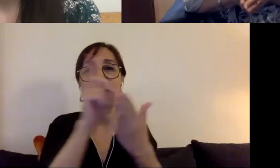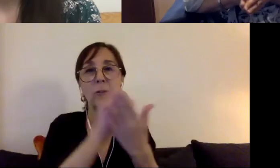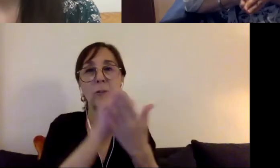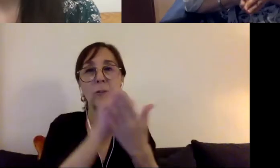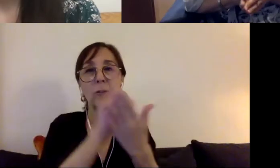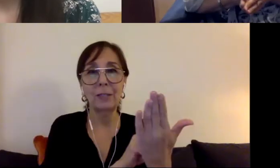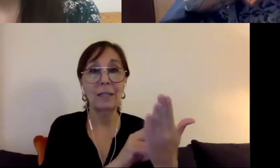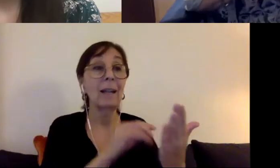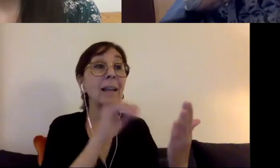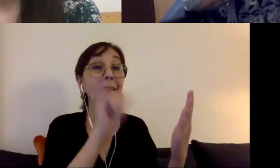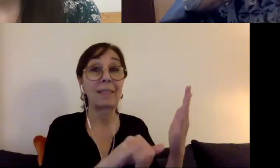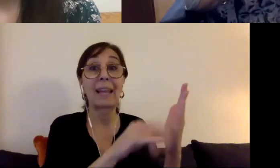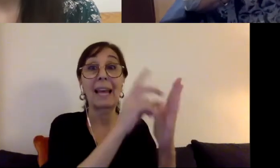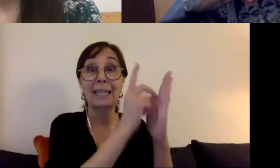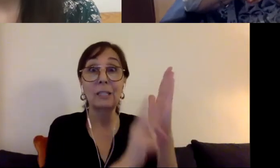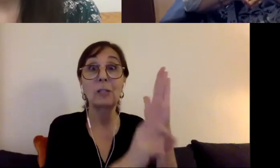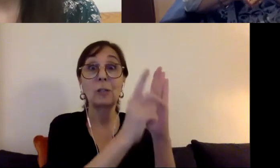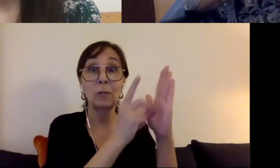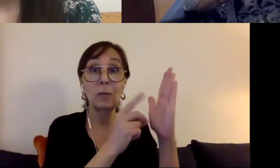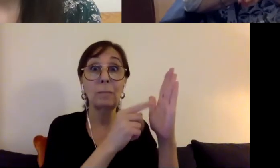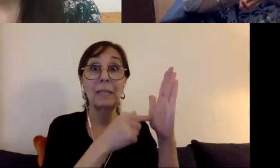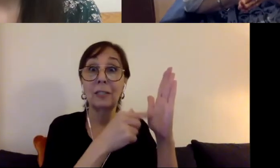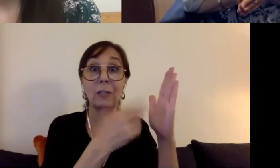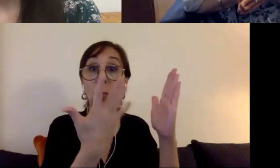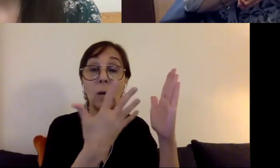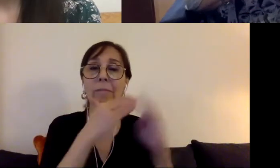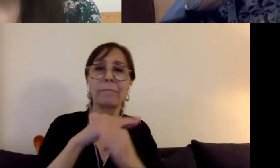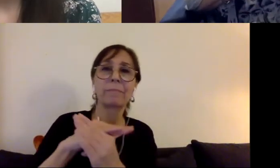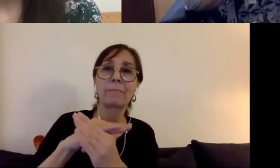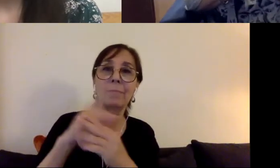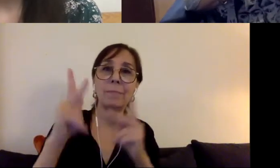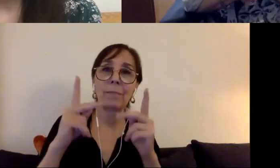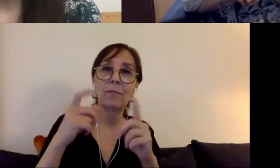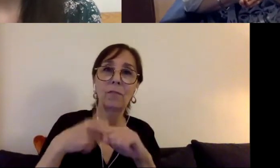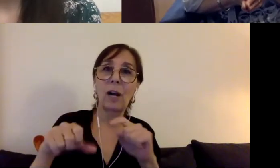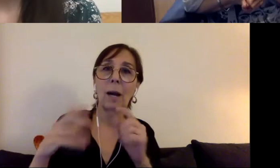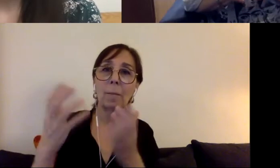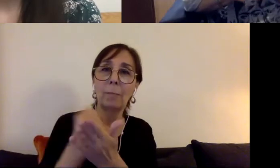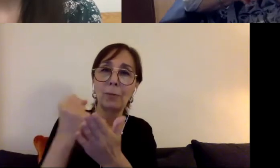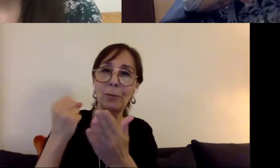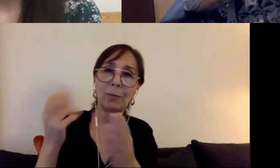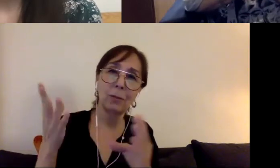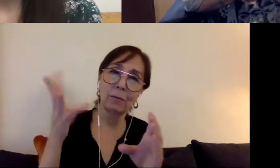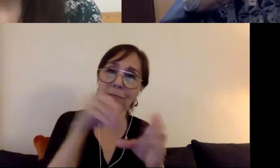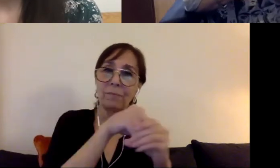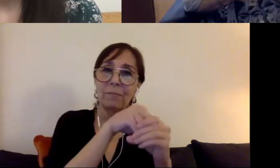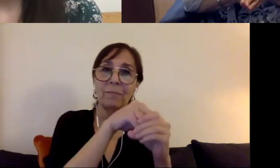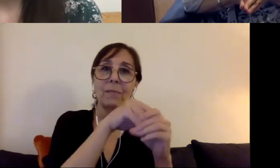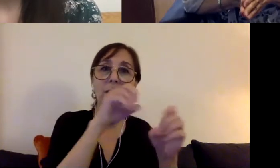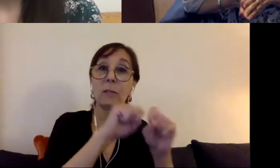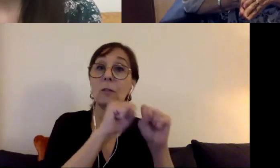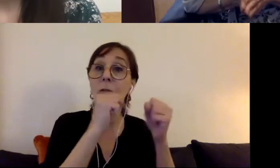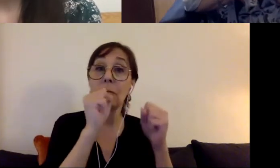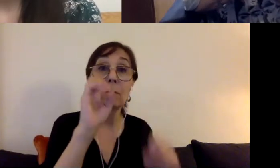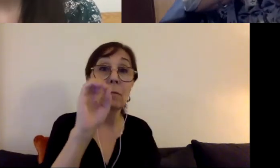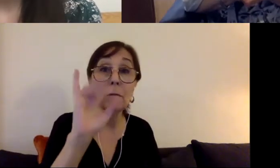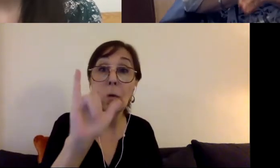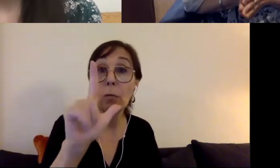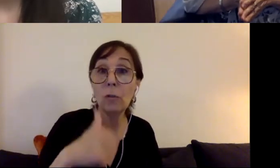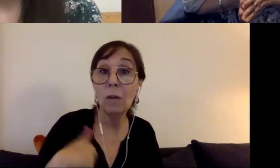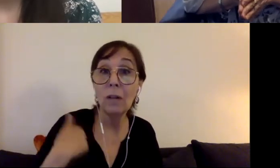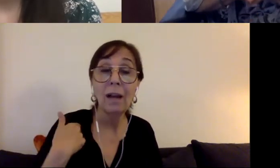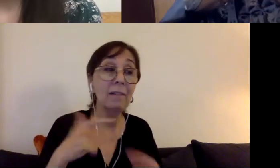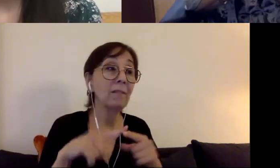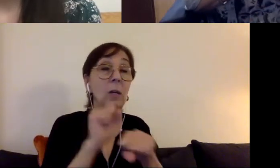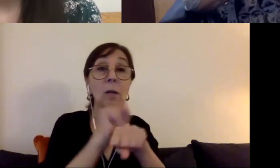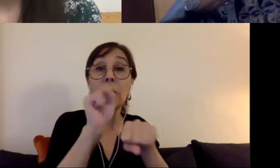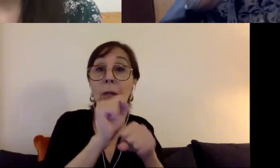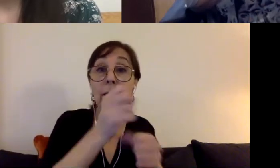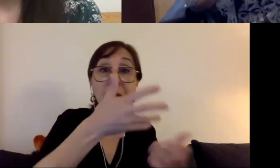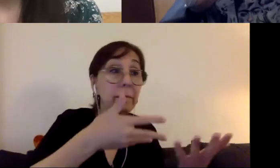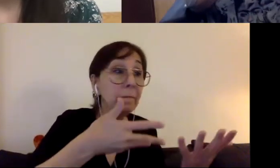denying people opportunities to participate in social life, employment,